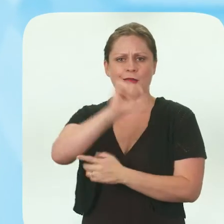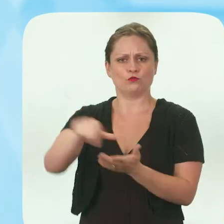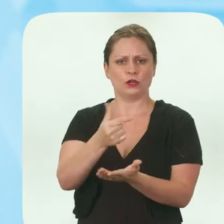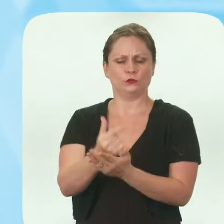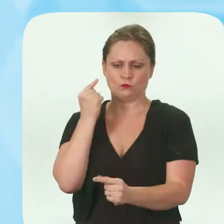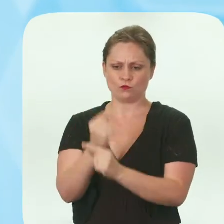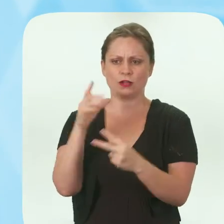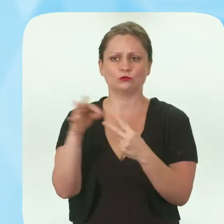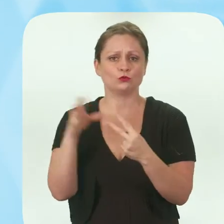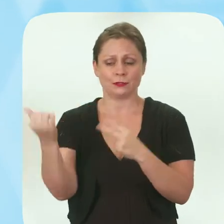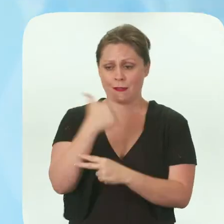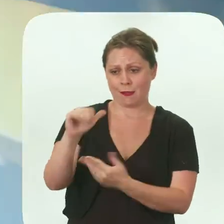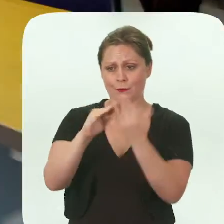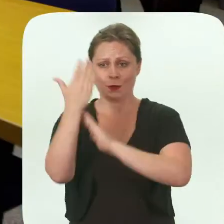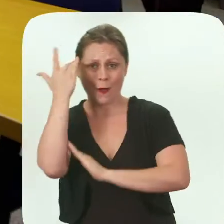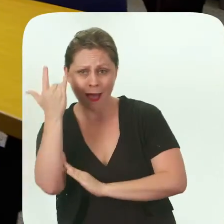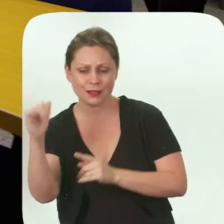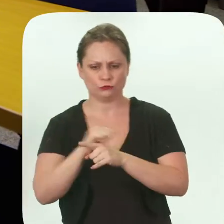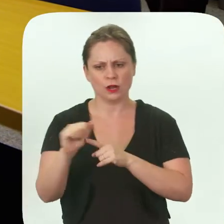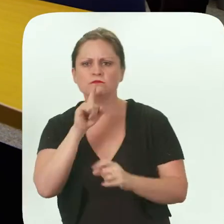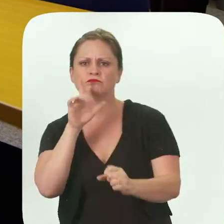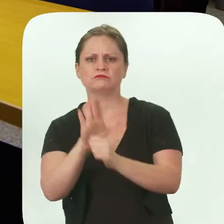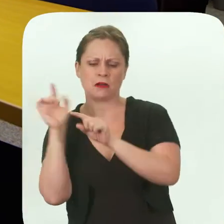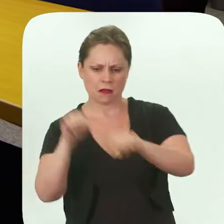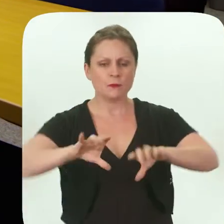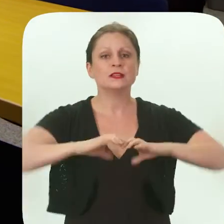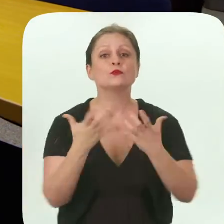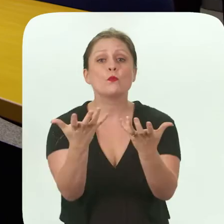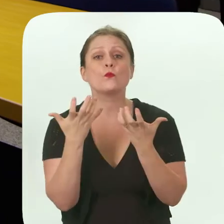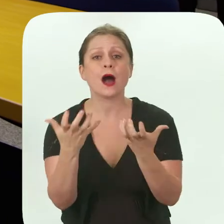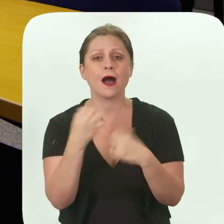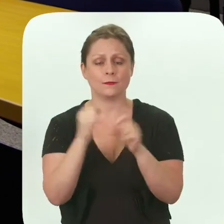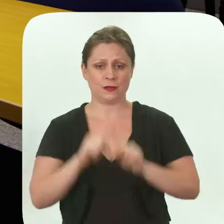because they are trained and they're dedicated. They came to this class, wanted to make a difference,